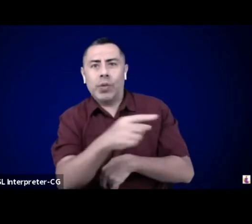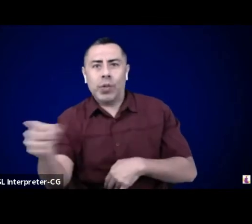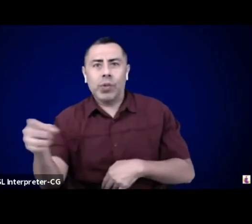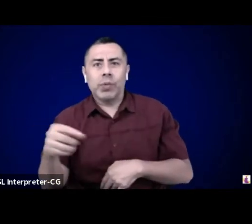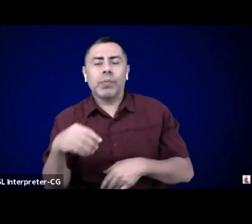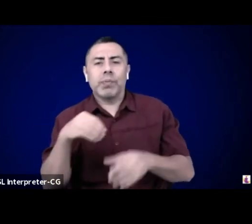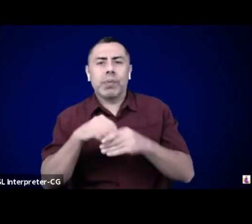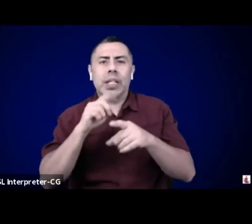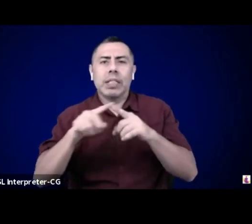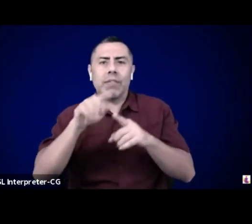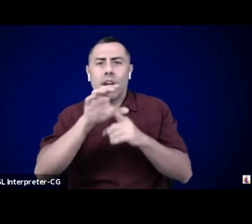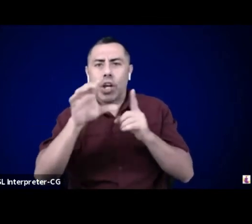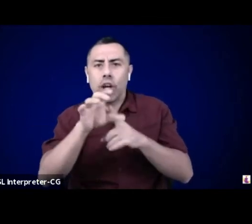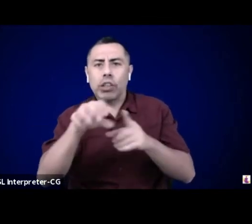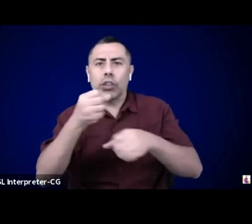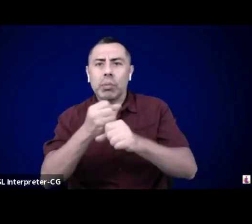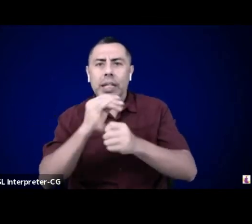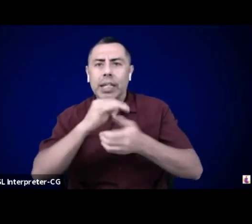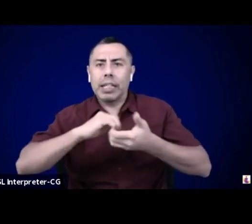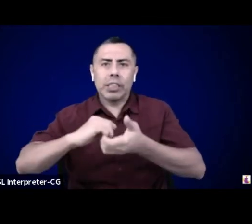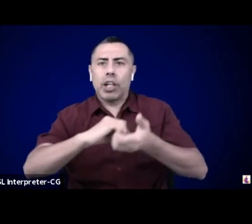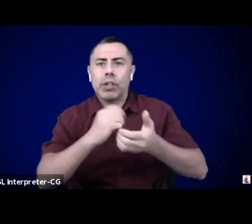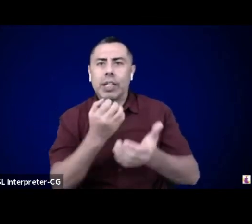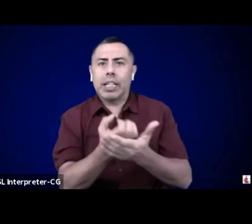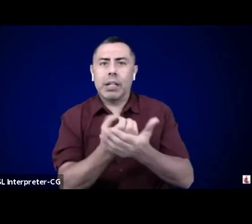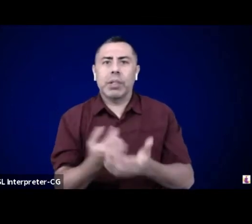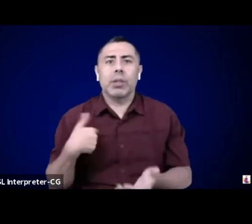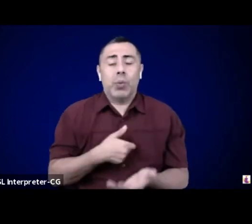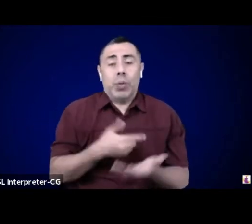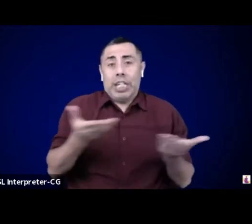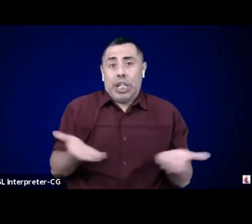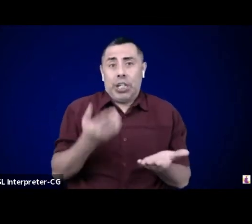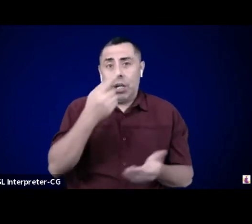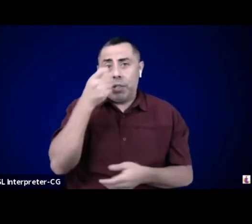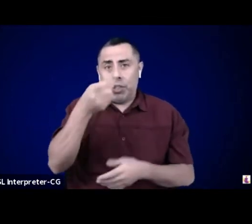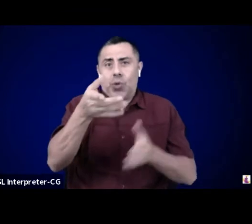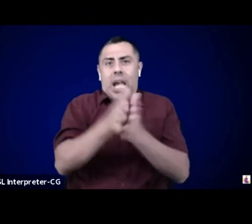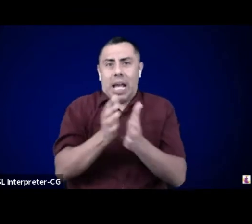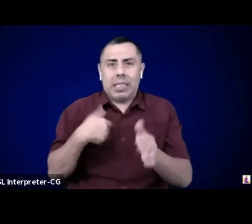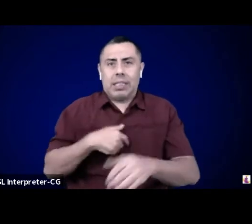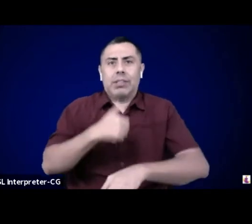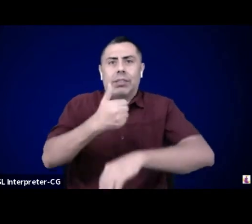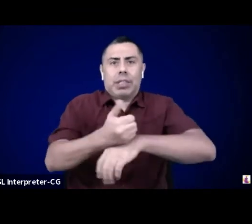We're here because you asked us to hold this space, and we know it's just a small moment holding a lot